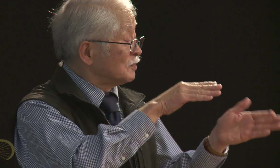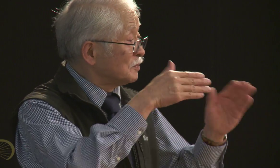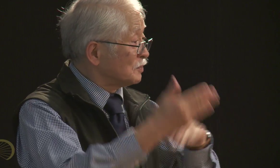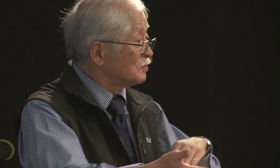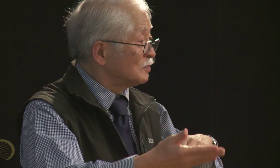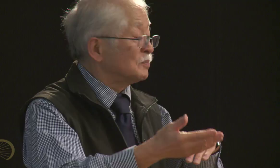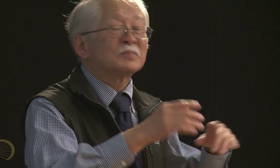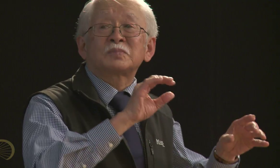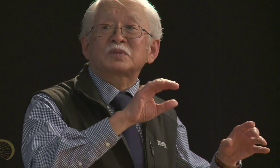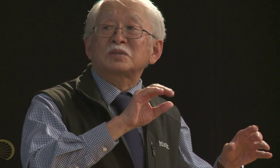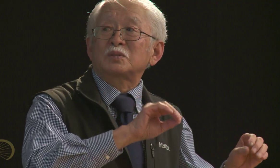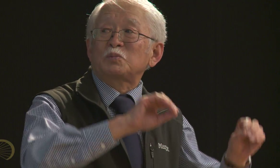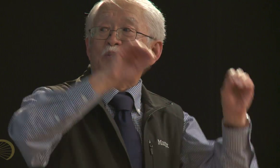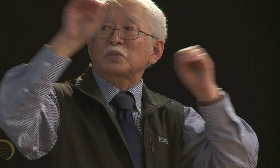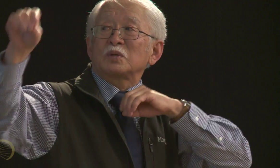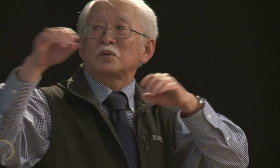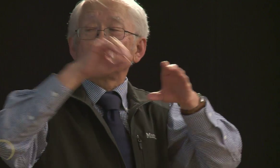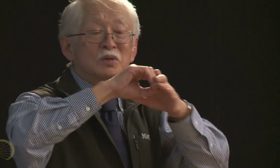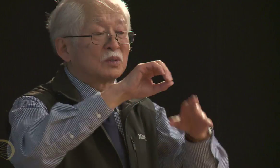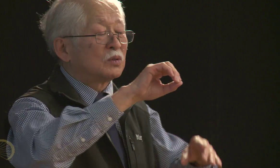When she died,